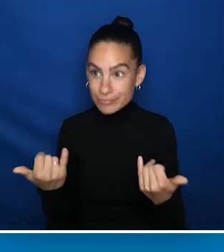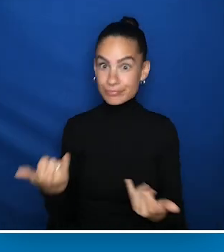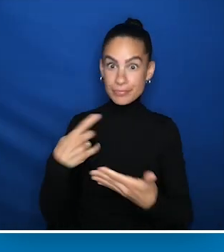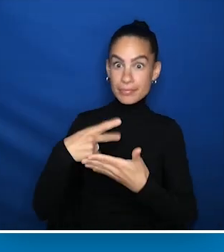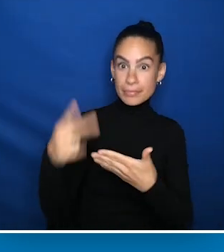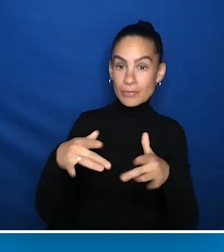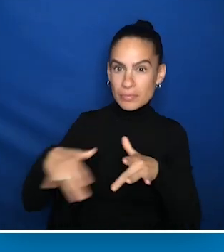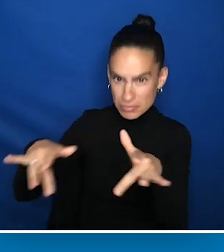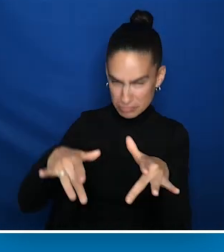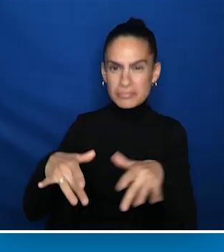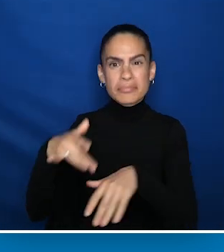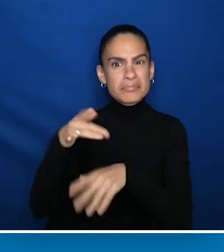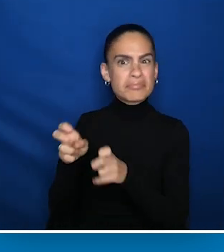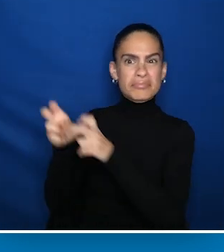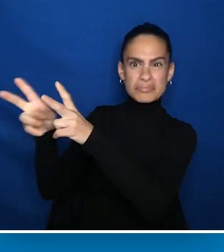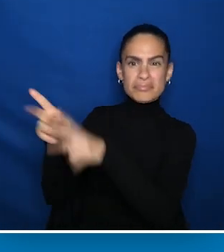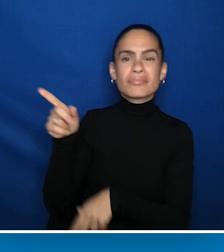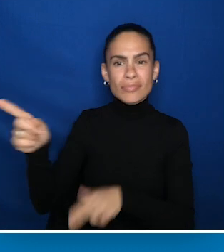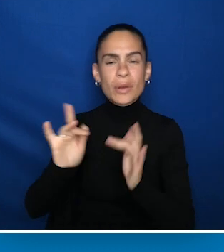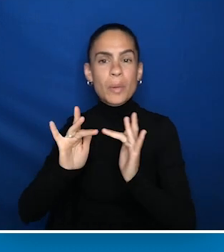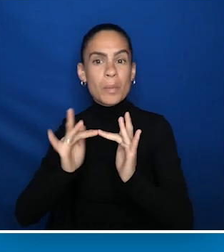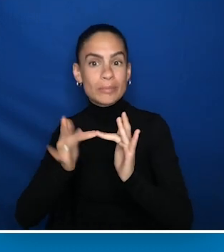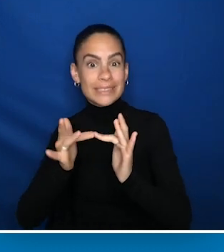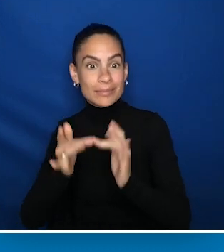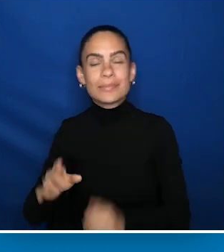This program recording will be available on the gala's website at